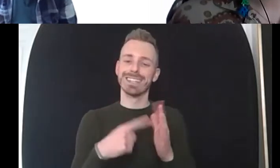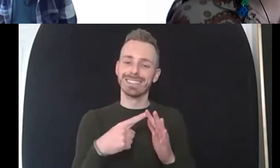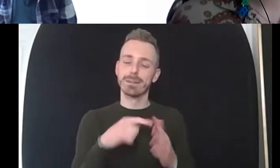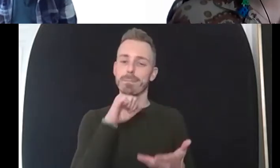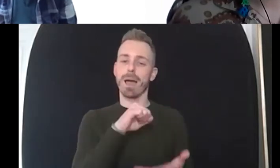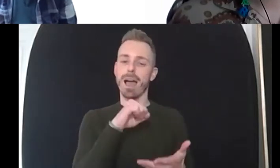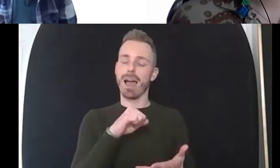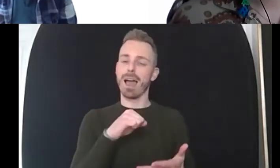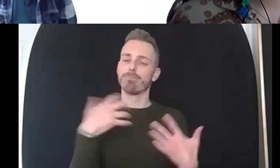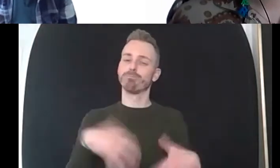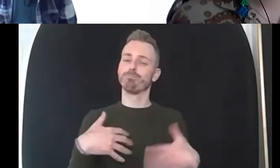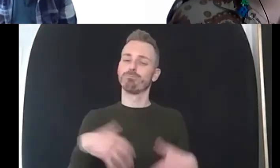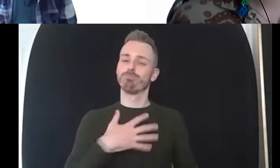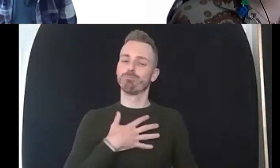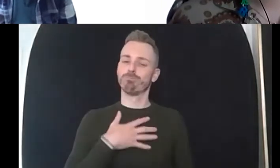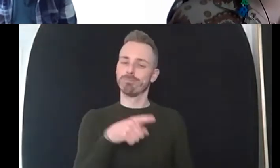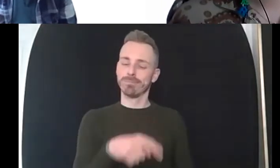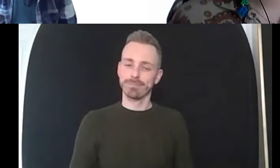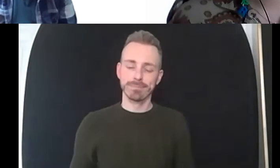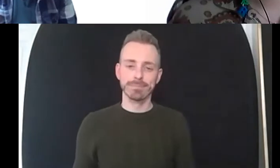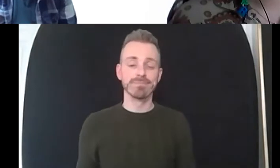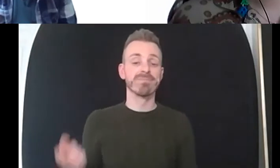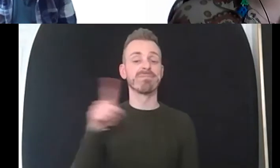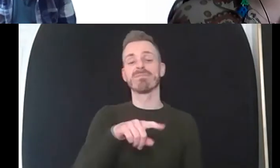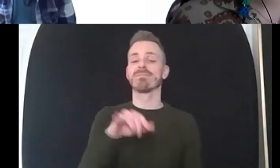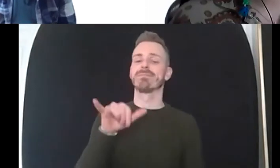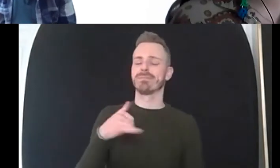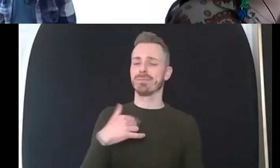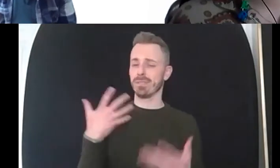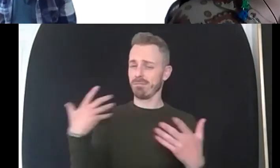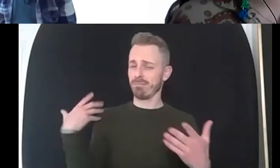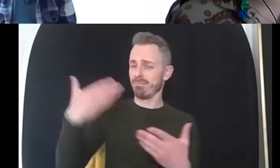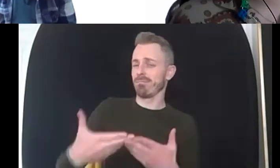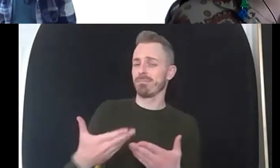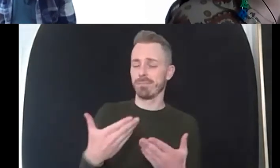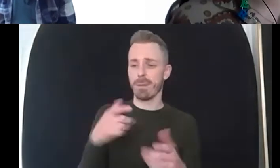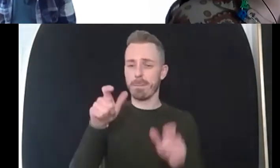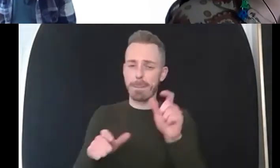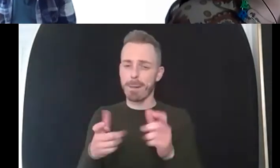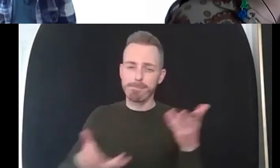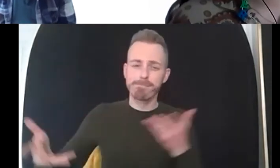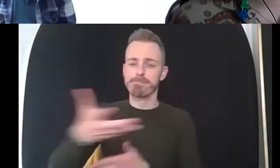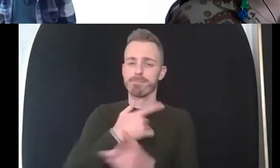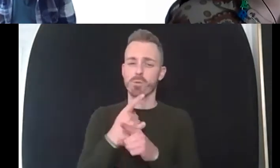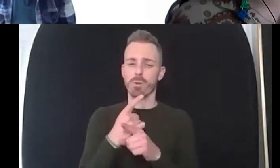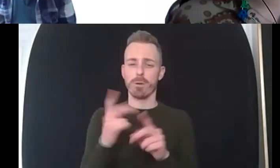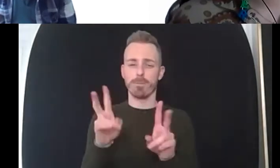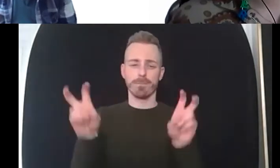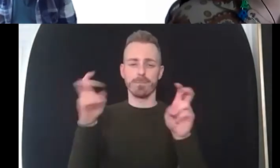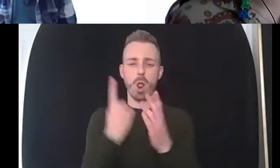i listen and hear a lot of people talk about loneliness um and loneliness is so powerful um